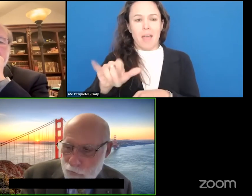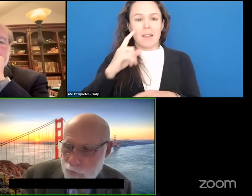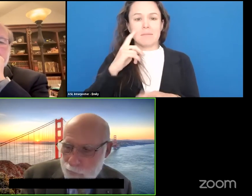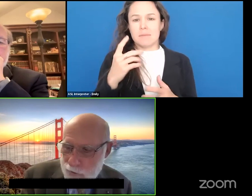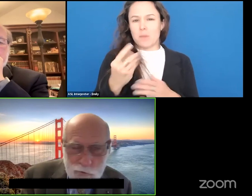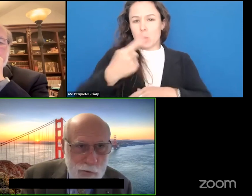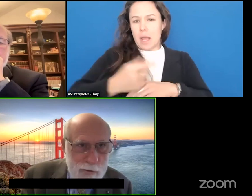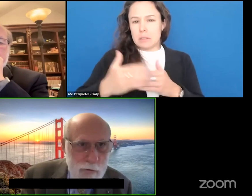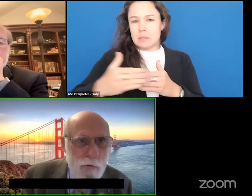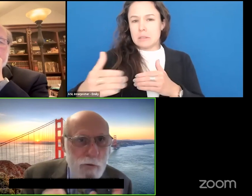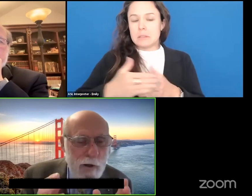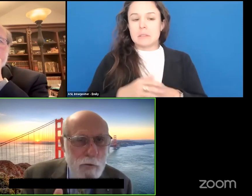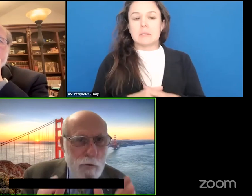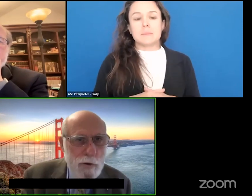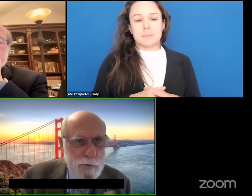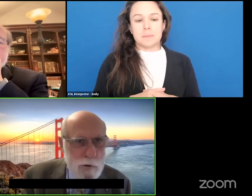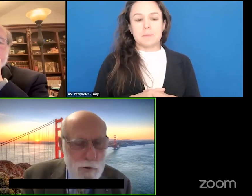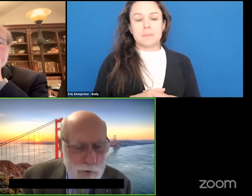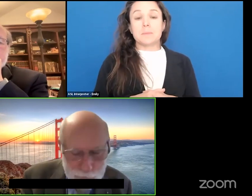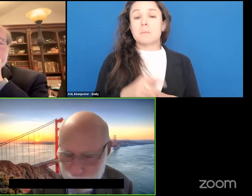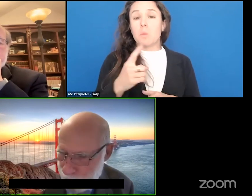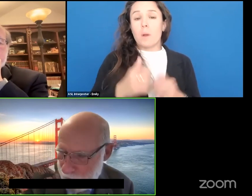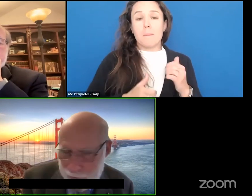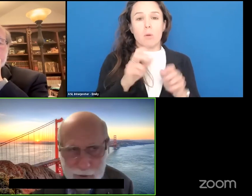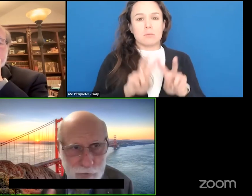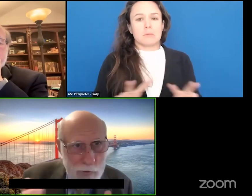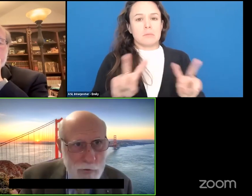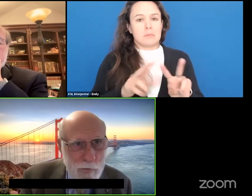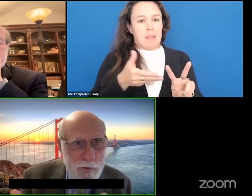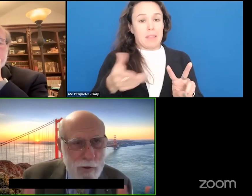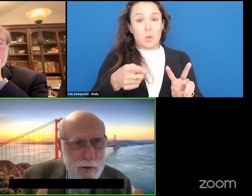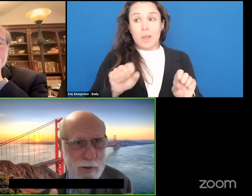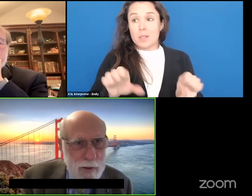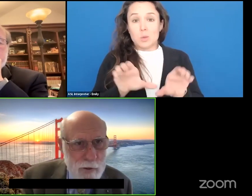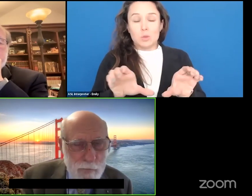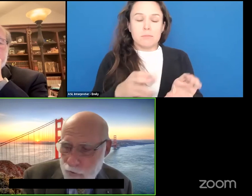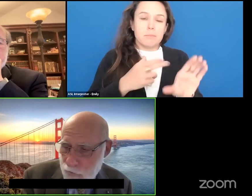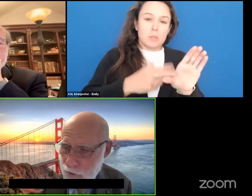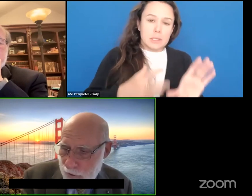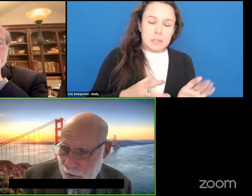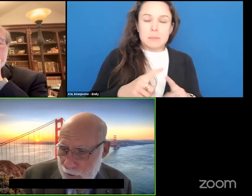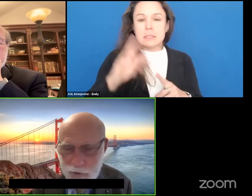One of them is that the most valuable thing that you can do as participants and as speakers